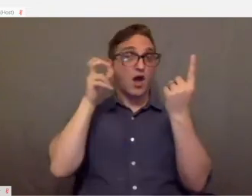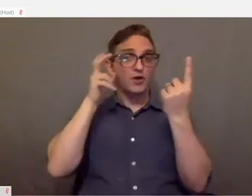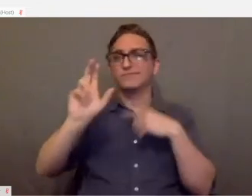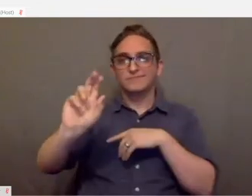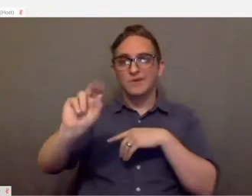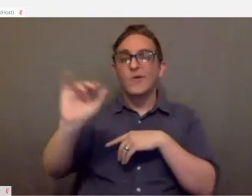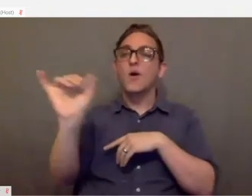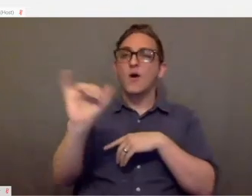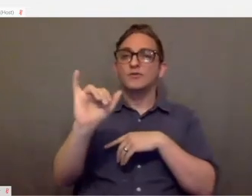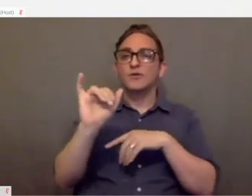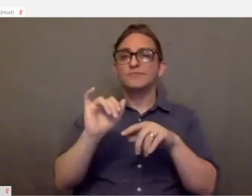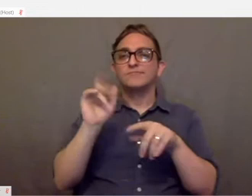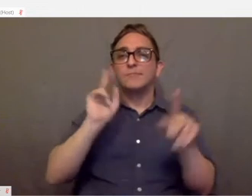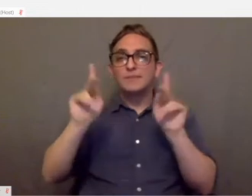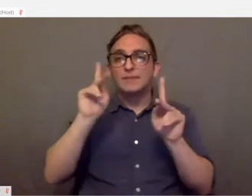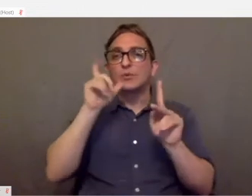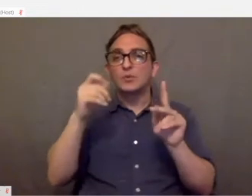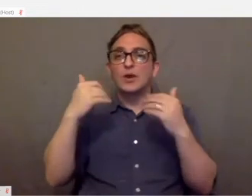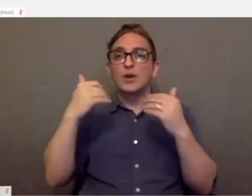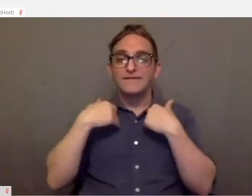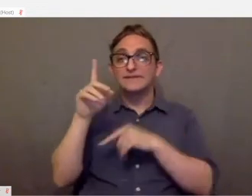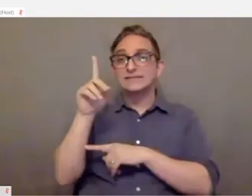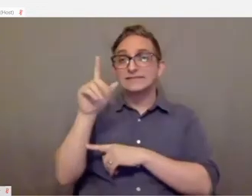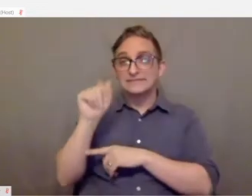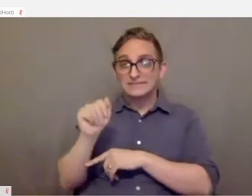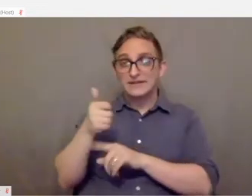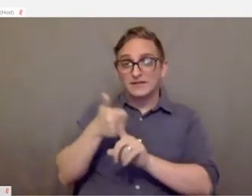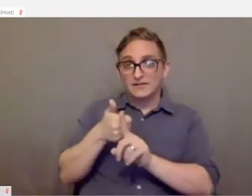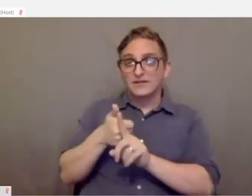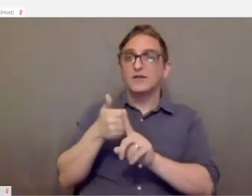Of course there are people out there that have disabilities that prevent them from being